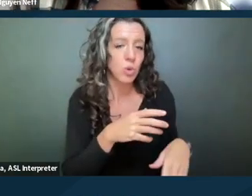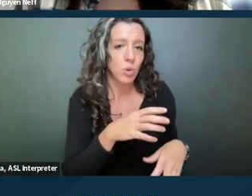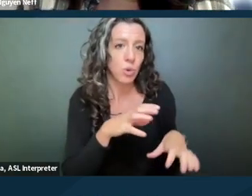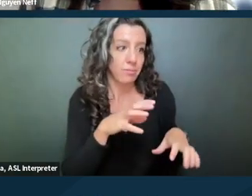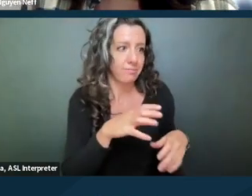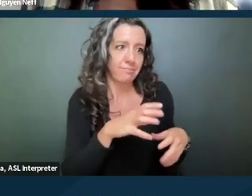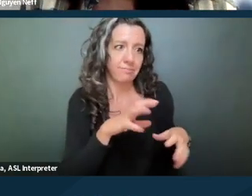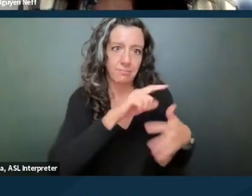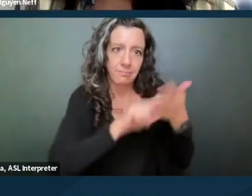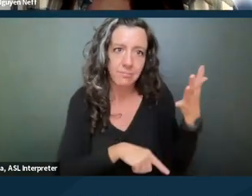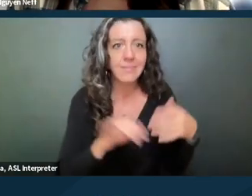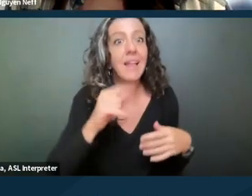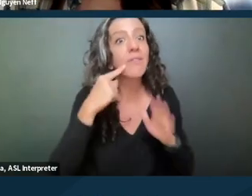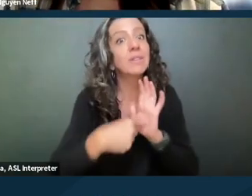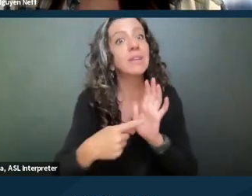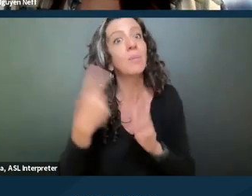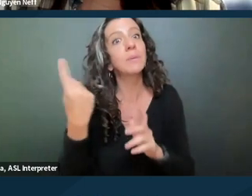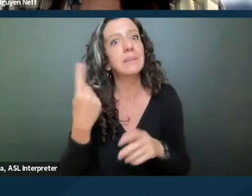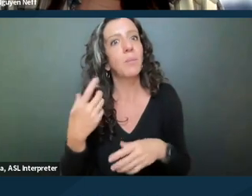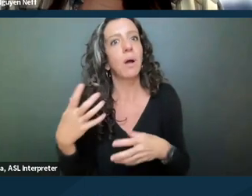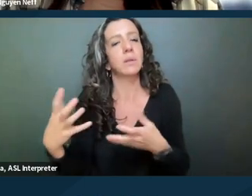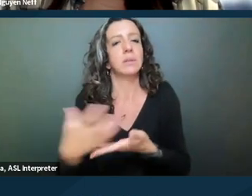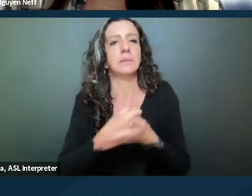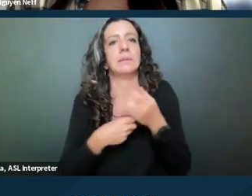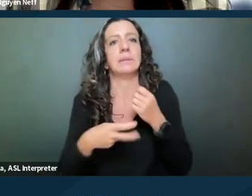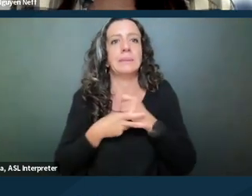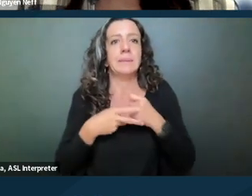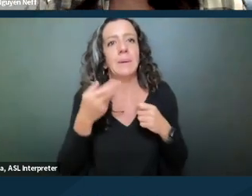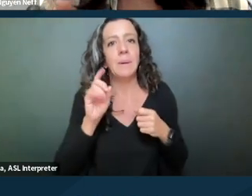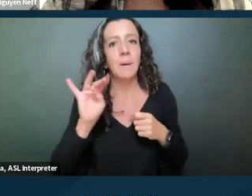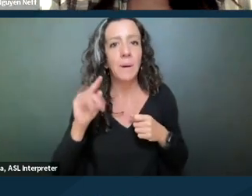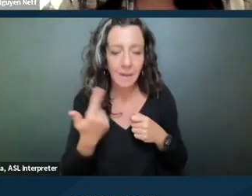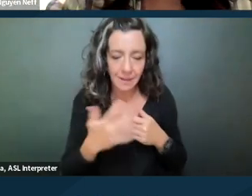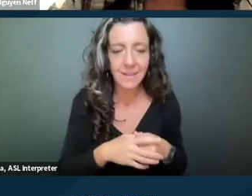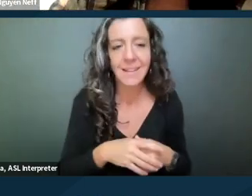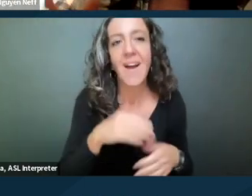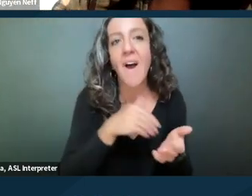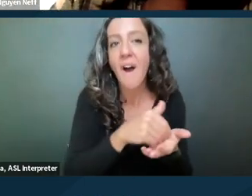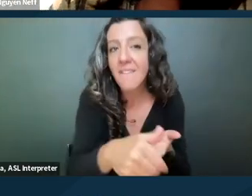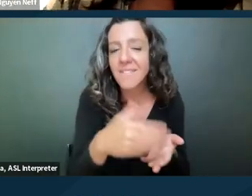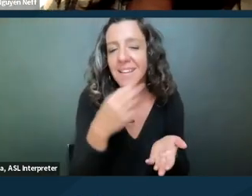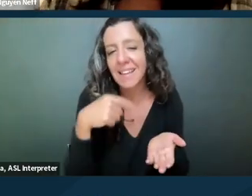of someone hoarding, oftentimes, and this might vary depending on what city that you live in